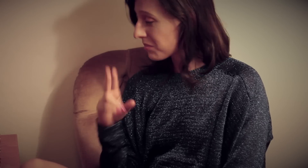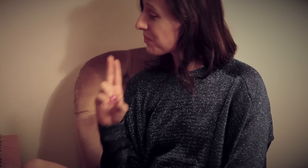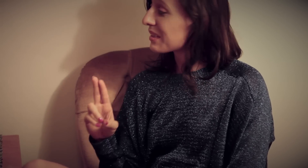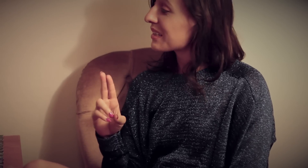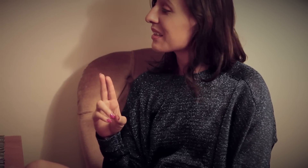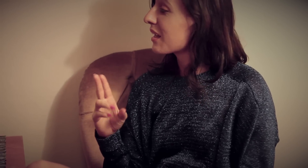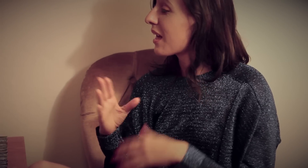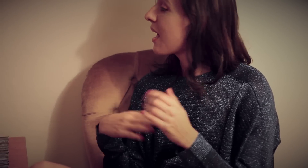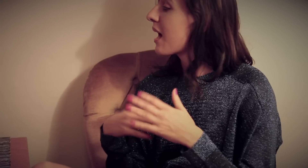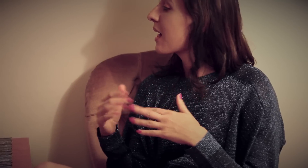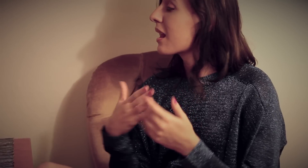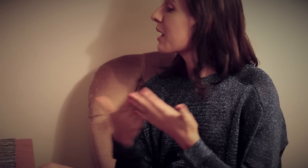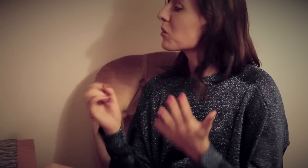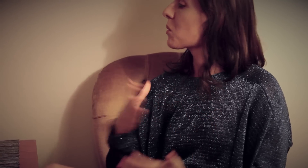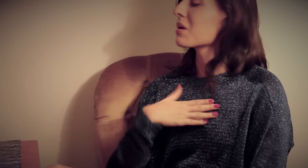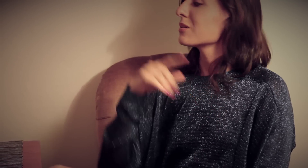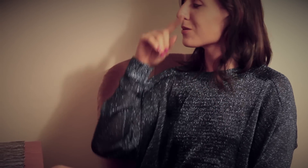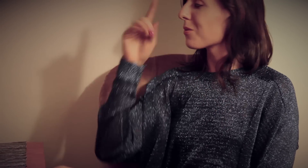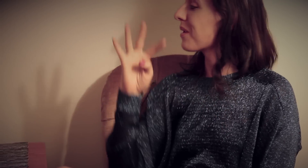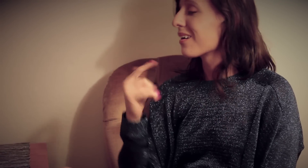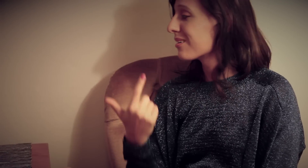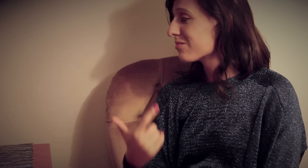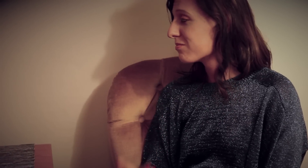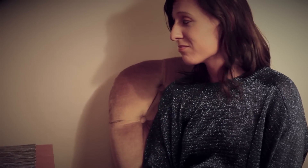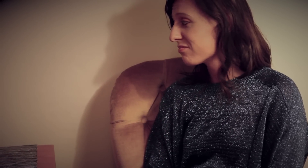And it's not just my pride